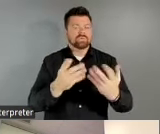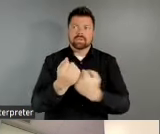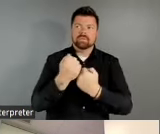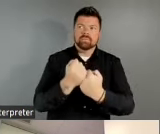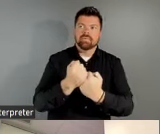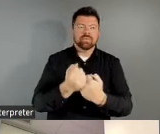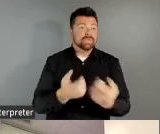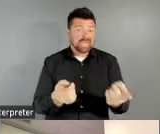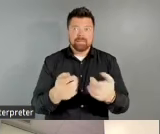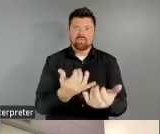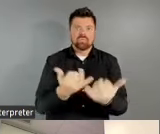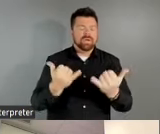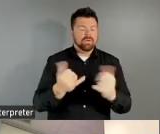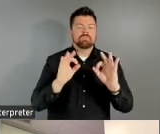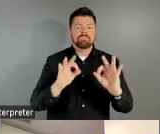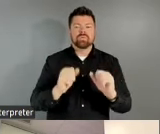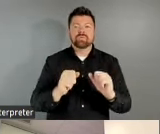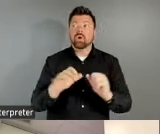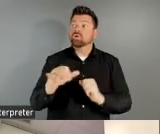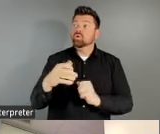I should also say thank you to Grantmakers in the Arts for hosting this session, which was